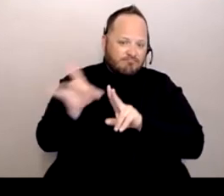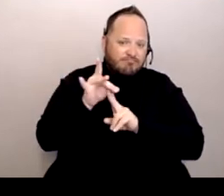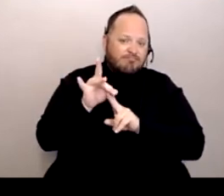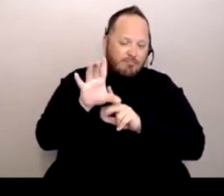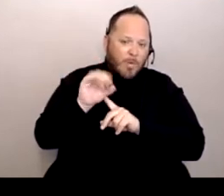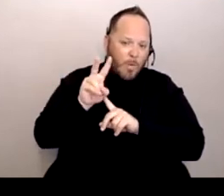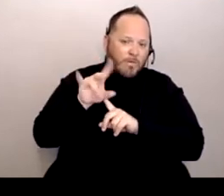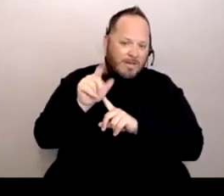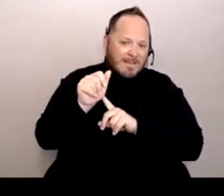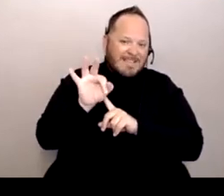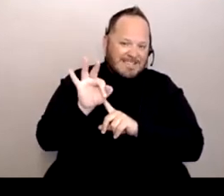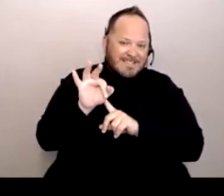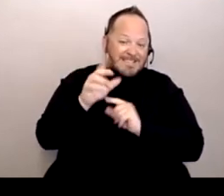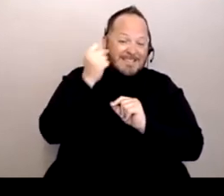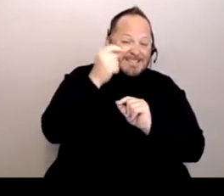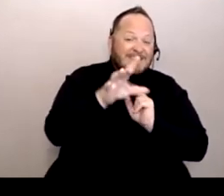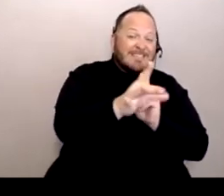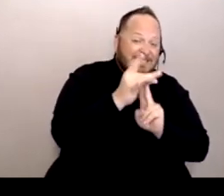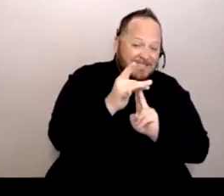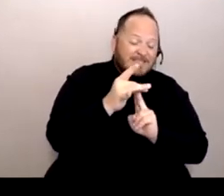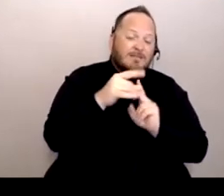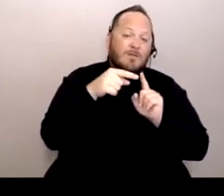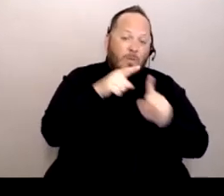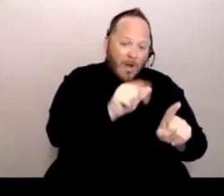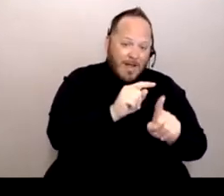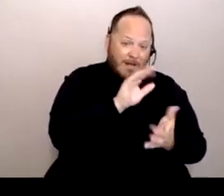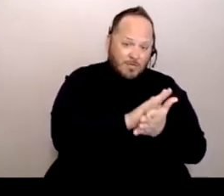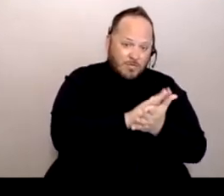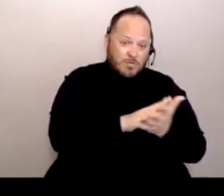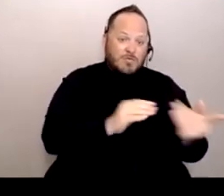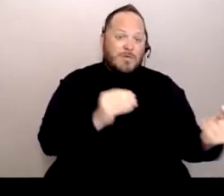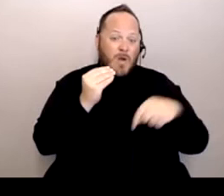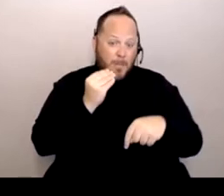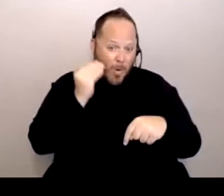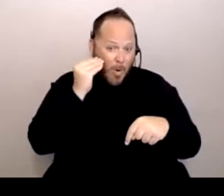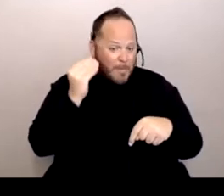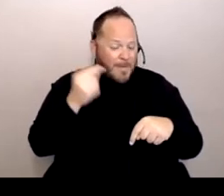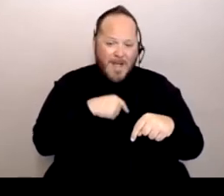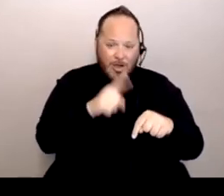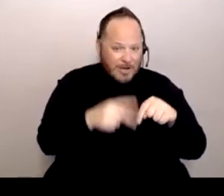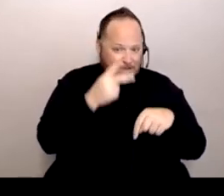So I couldn't see my son for about two weeks, three weeks. When he came home, it was like right by Thanksgiving.